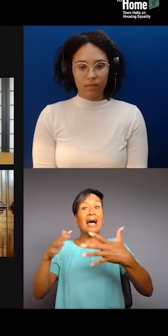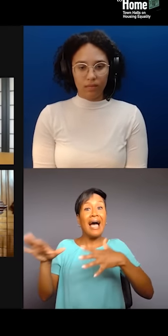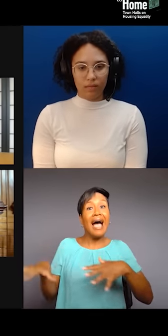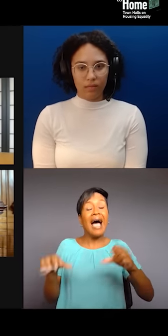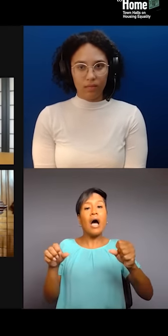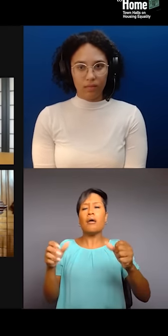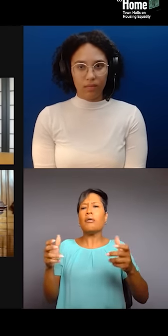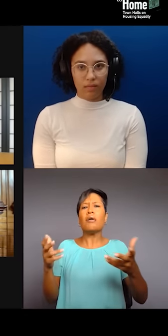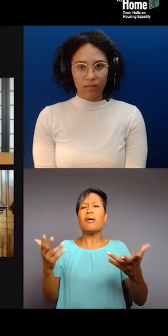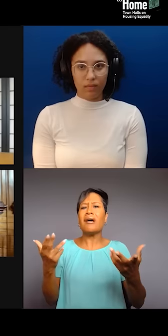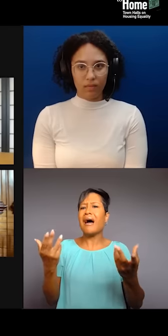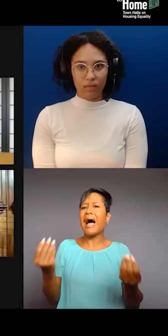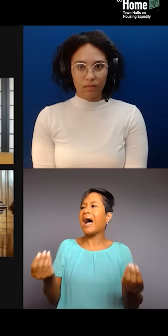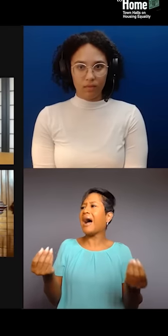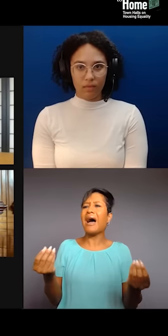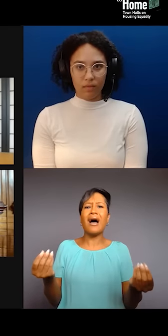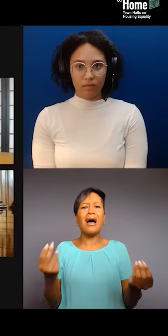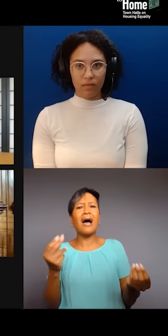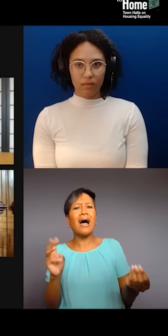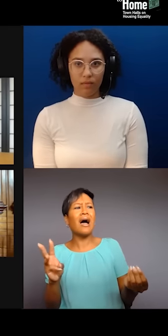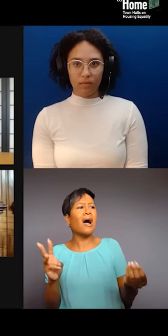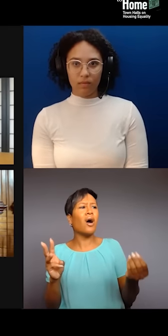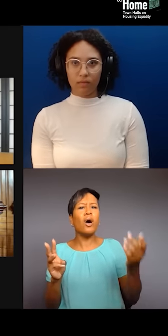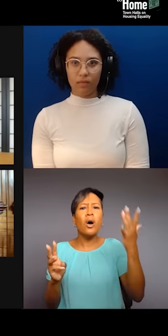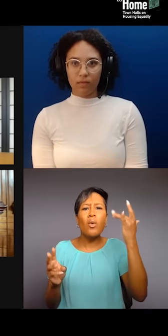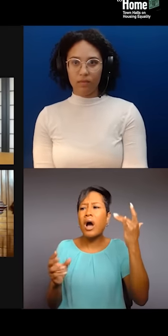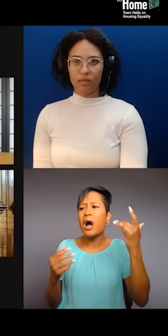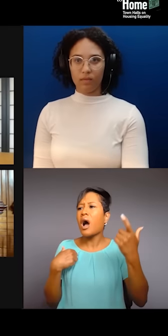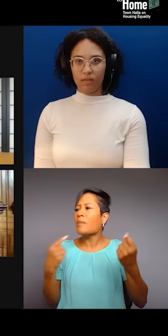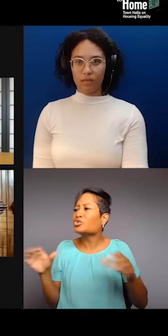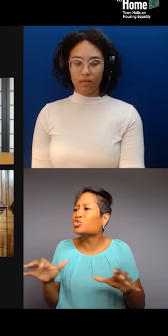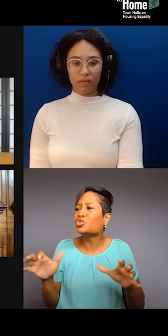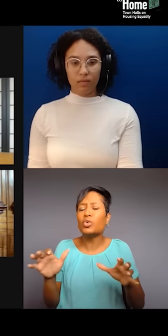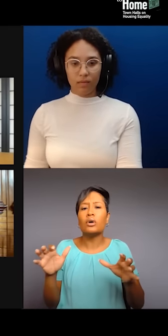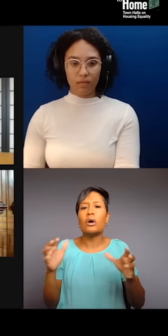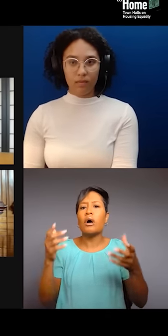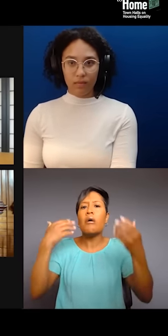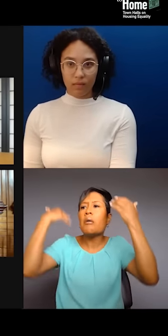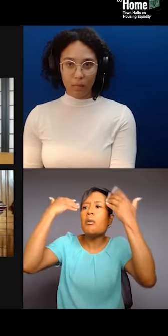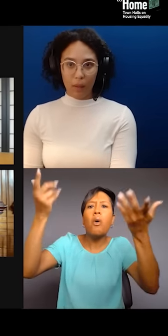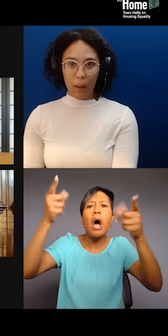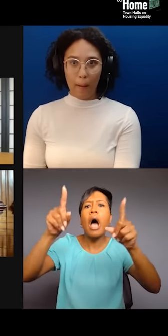they don't know how, why, and what they can do, and they don't know a lot of things that are happening to them until after it's done.